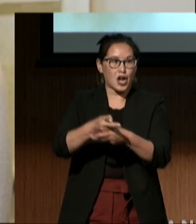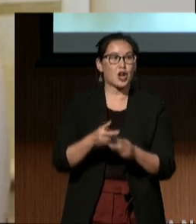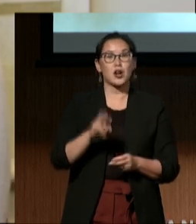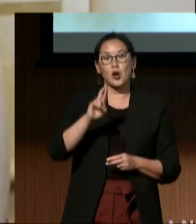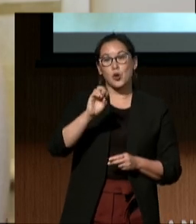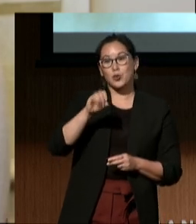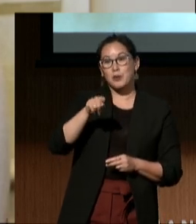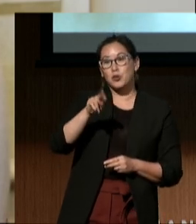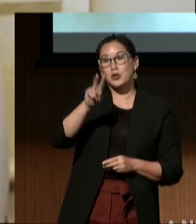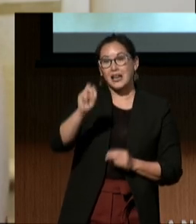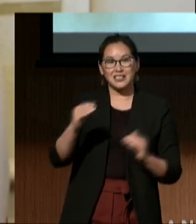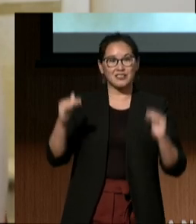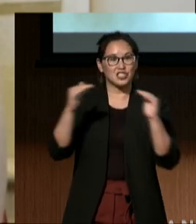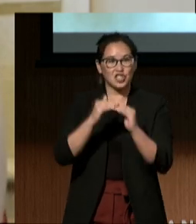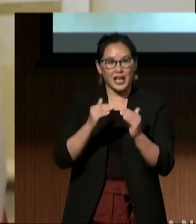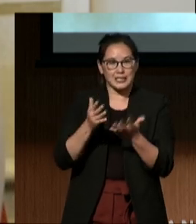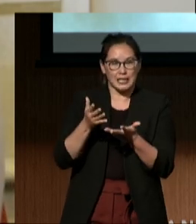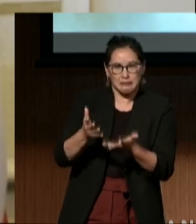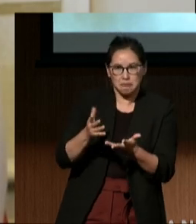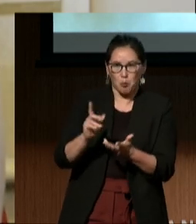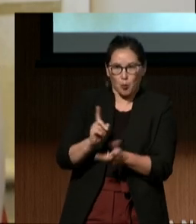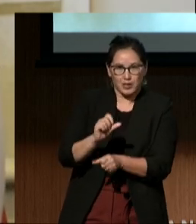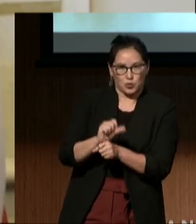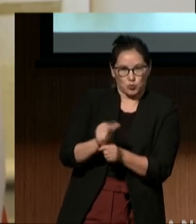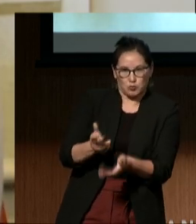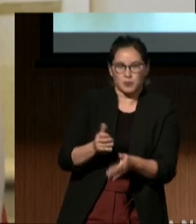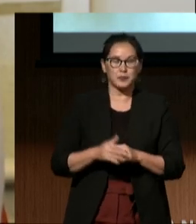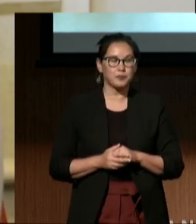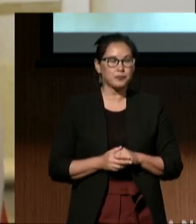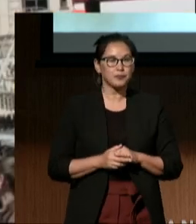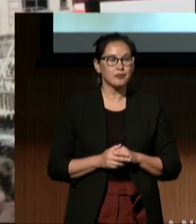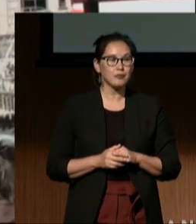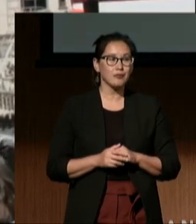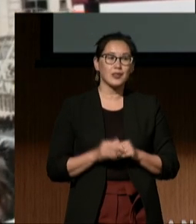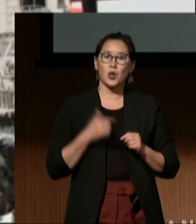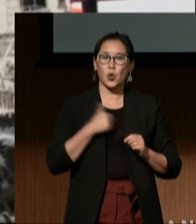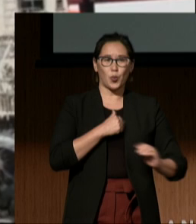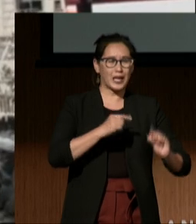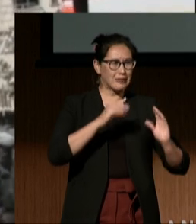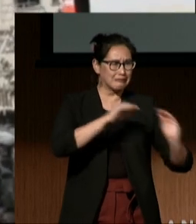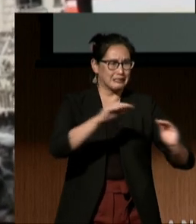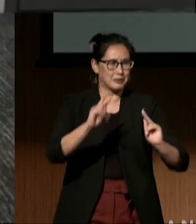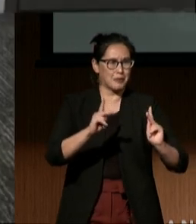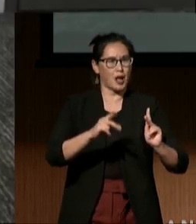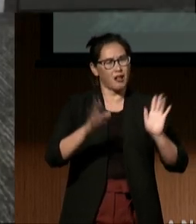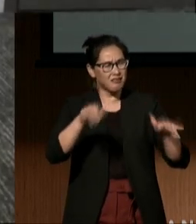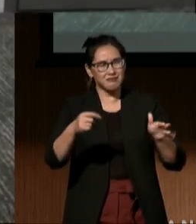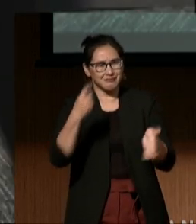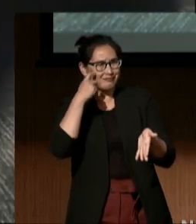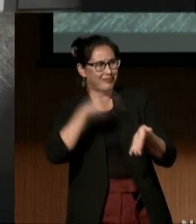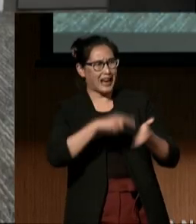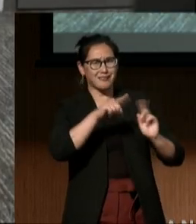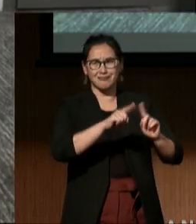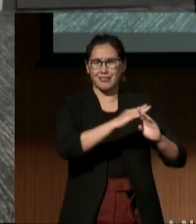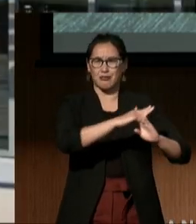A lot of what we do is educating people to recognize barriers. We are about creating a world